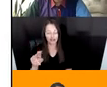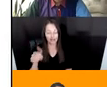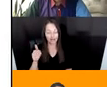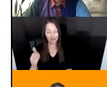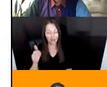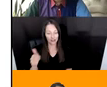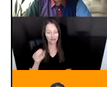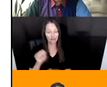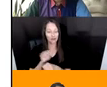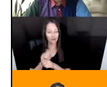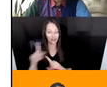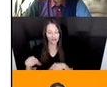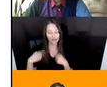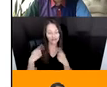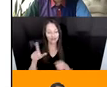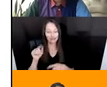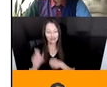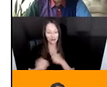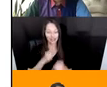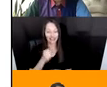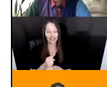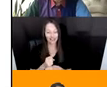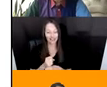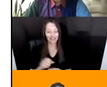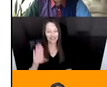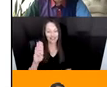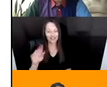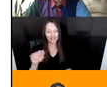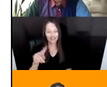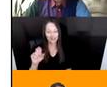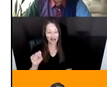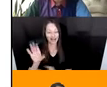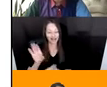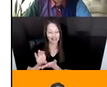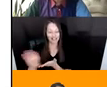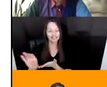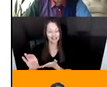SHE IS A BANK'S ENDOWED PREEMINENT CHAIR AND ASSOCIATE PROFESSOR ART OF OUR,